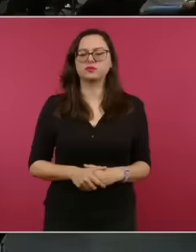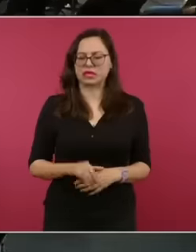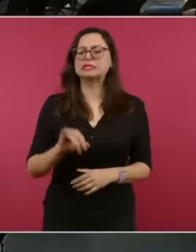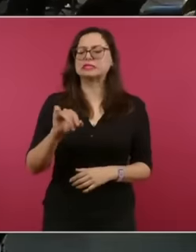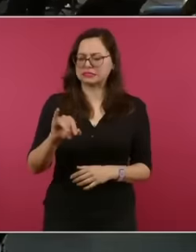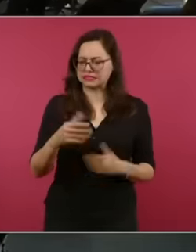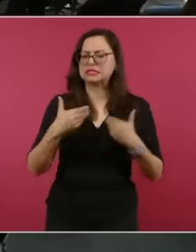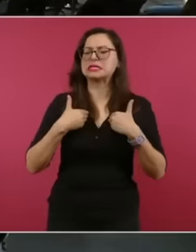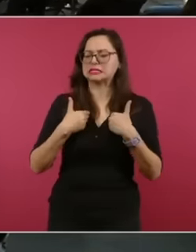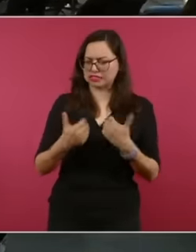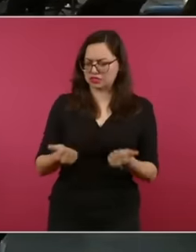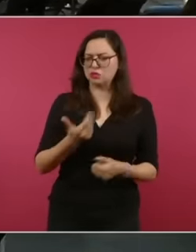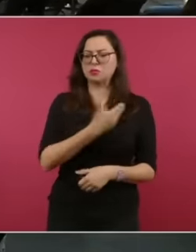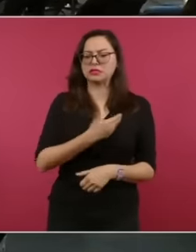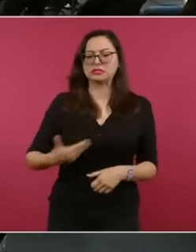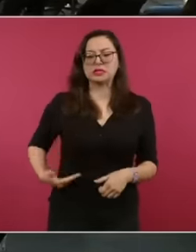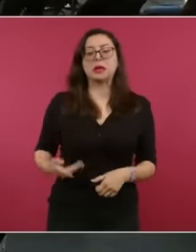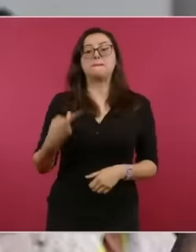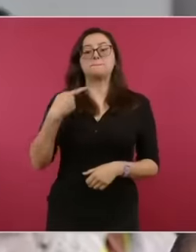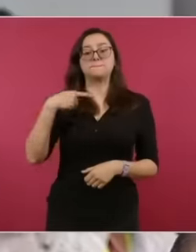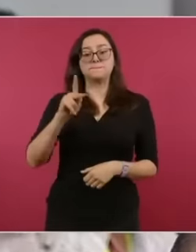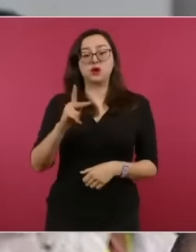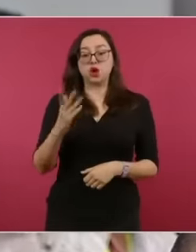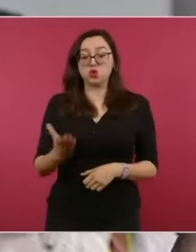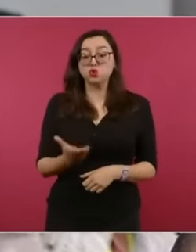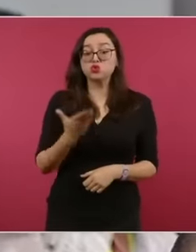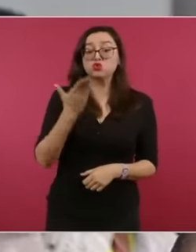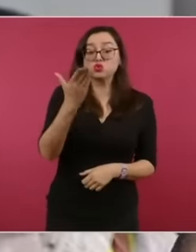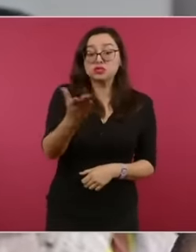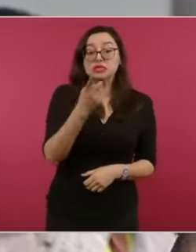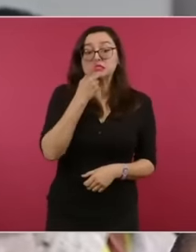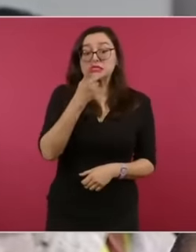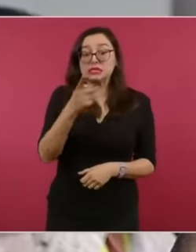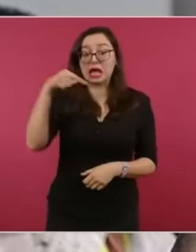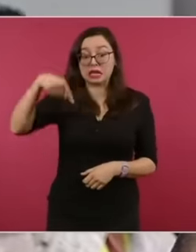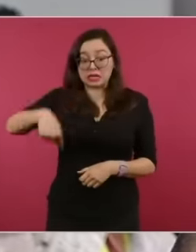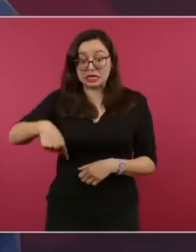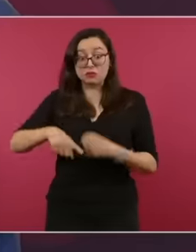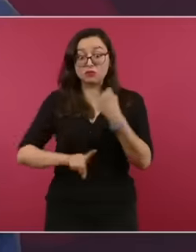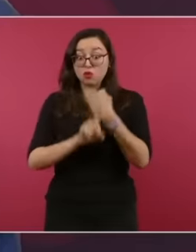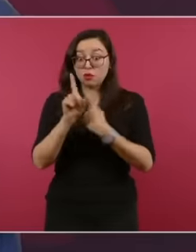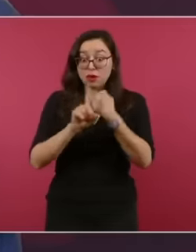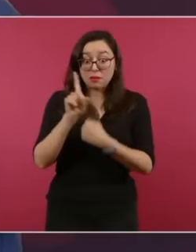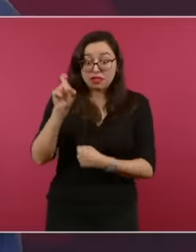telling me But you say that you don't have a water problem in Mexico yes Ah okay Mexico